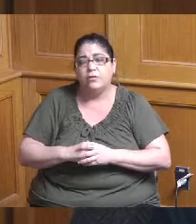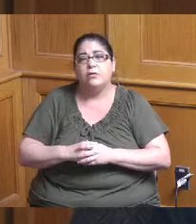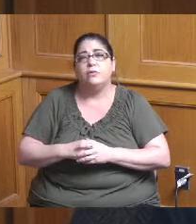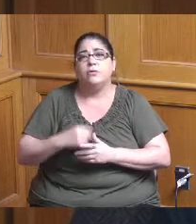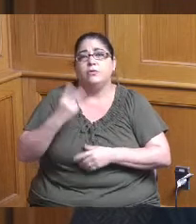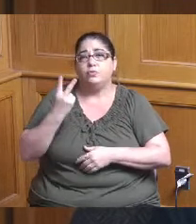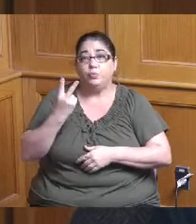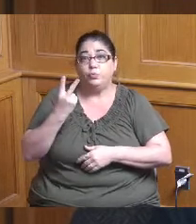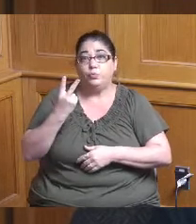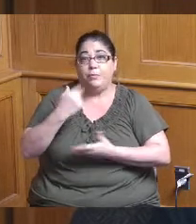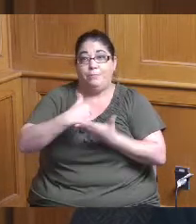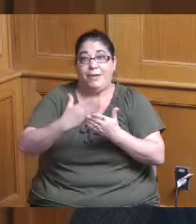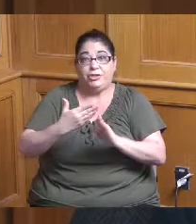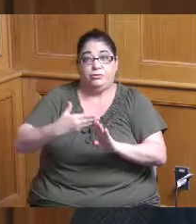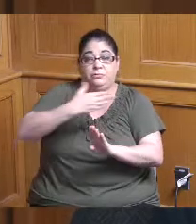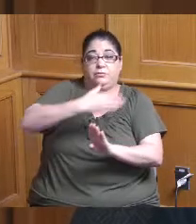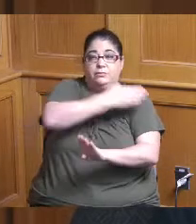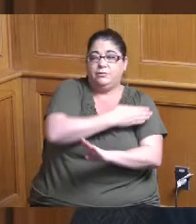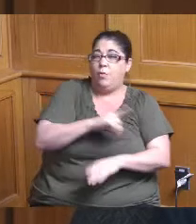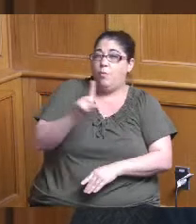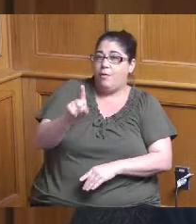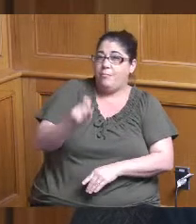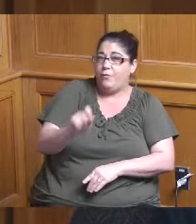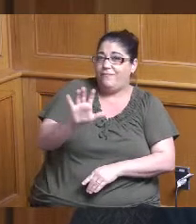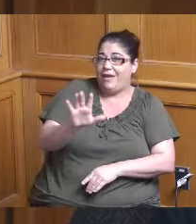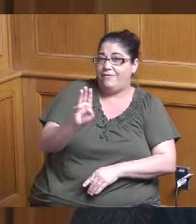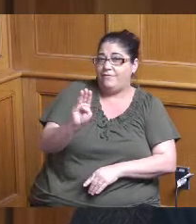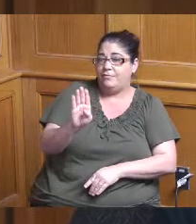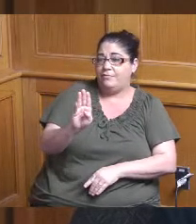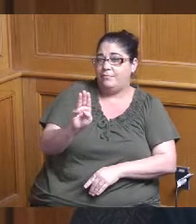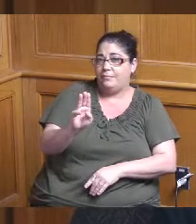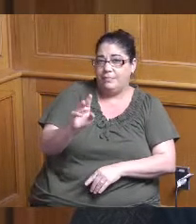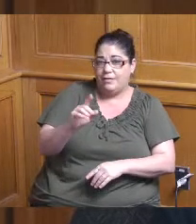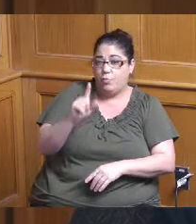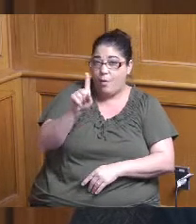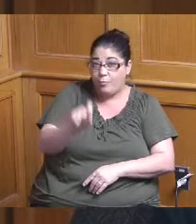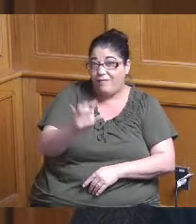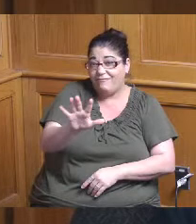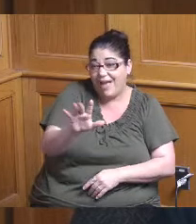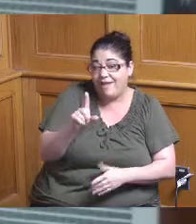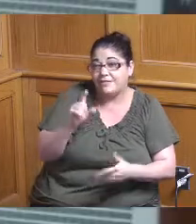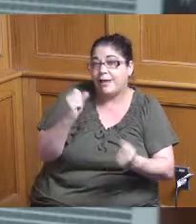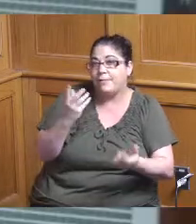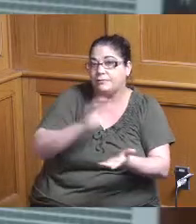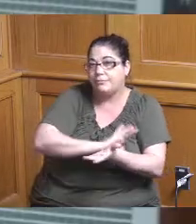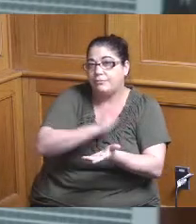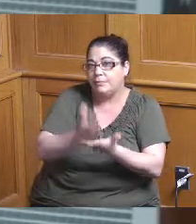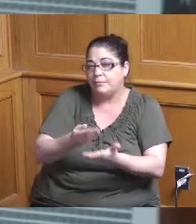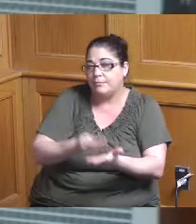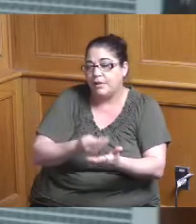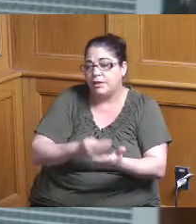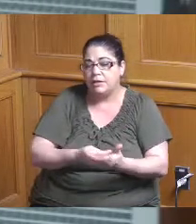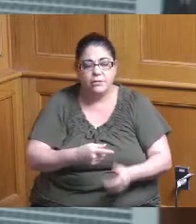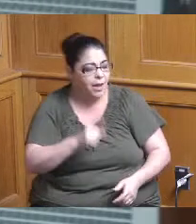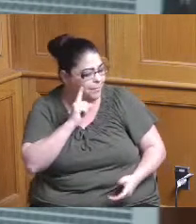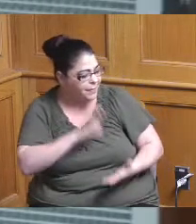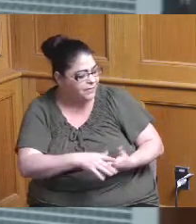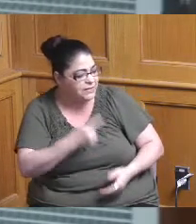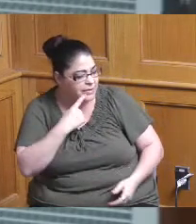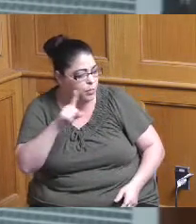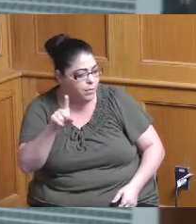it was that 1.5 that we put in originally you you originally allocated I believe it was it was 1.5